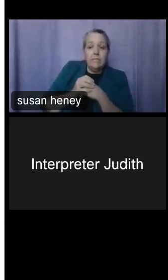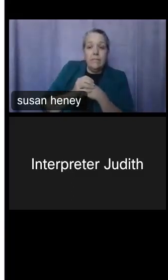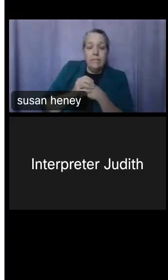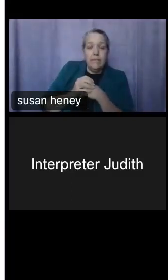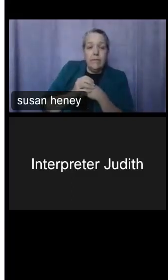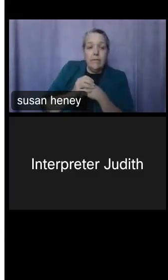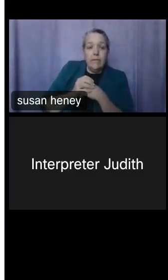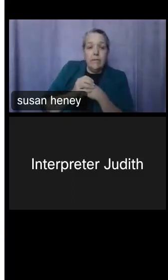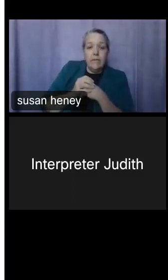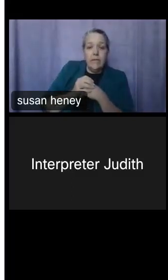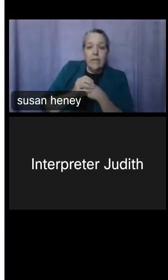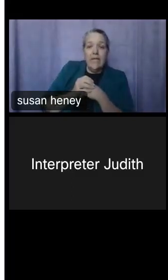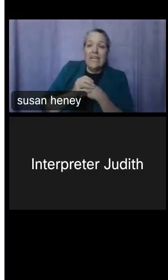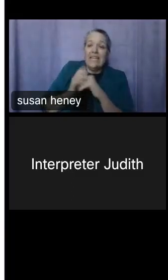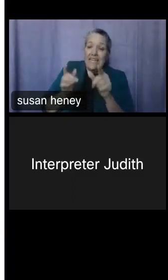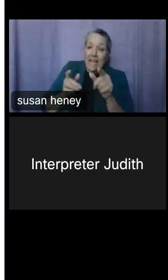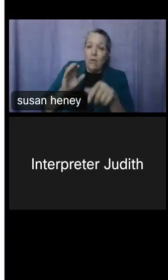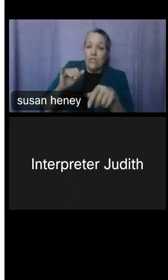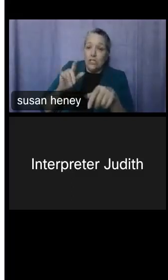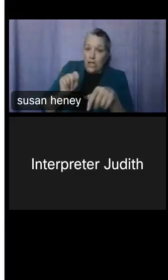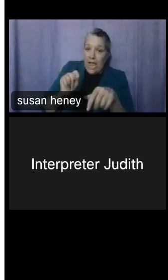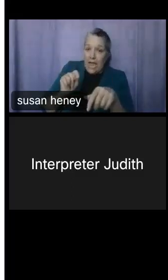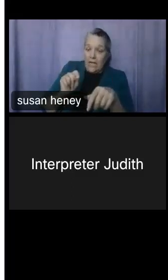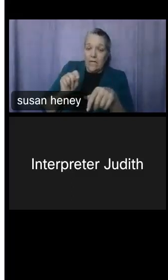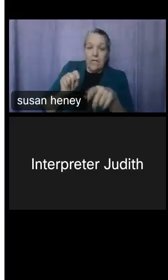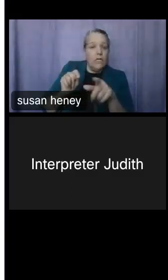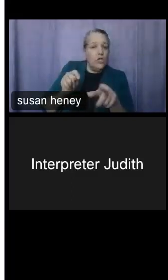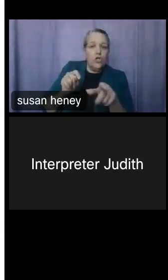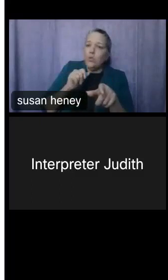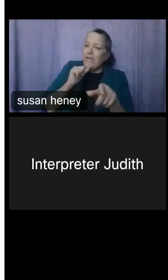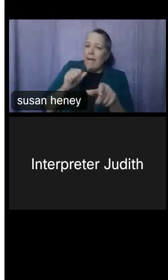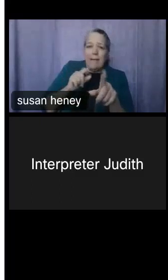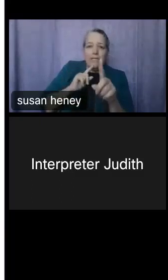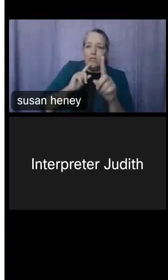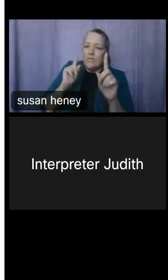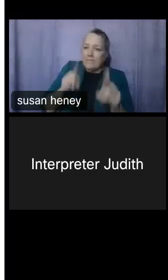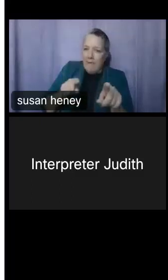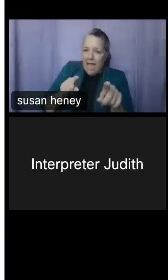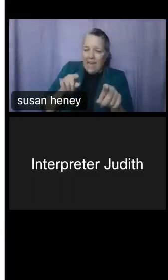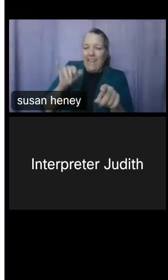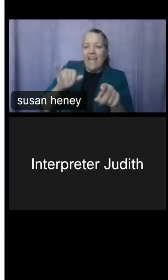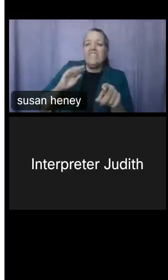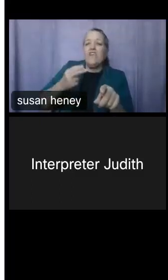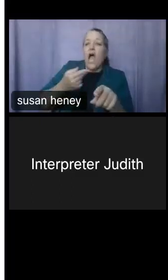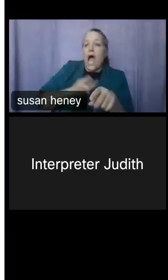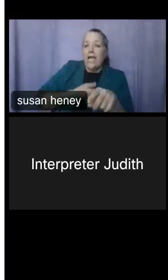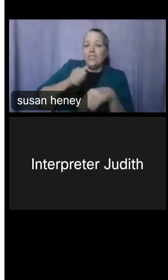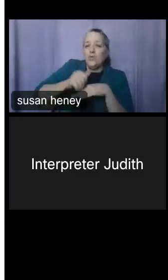to respond to the chat. Chat is just for us to send you links and other resources. In